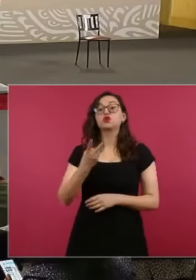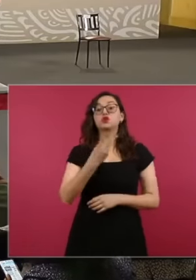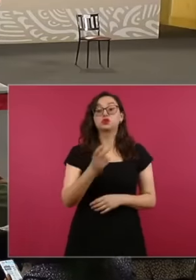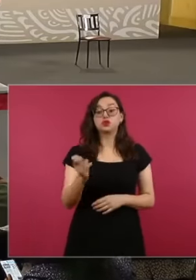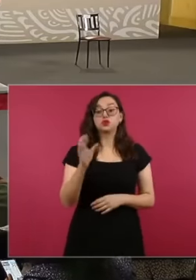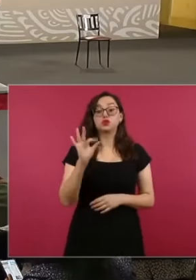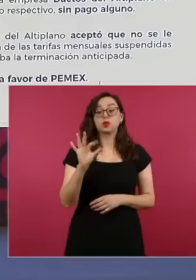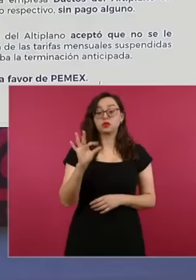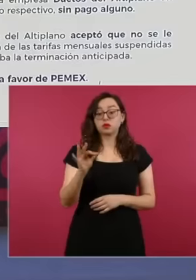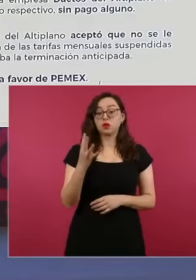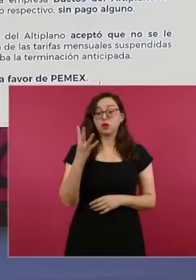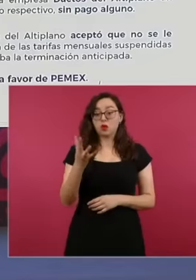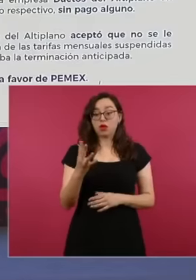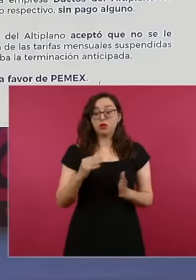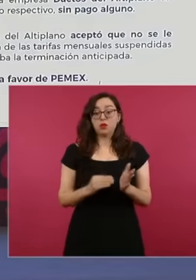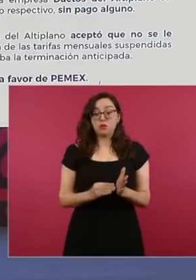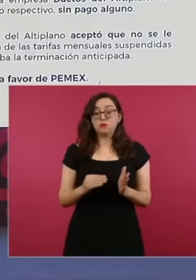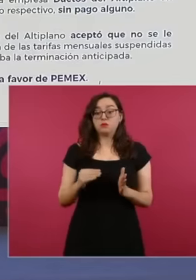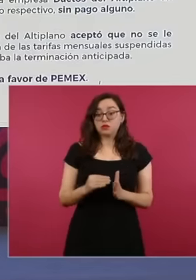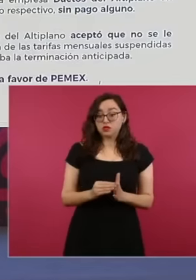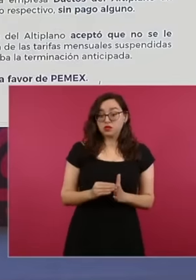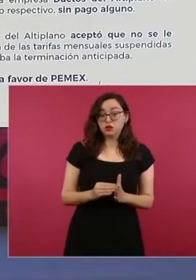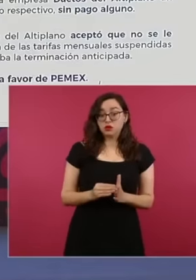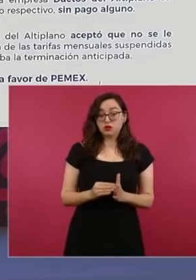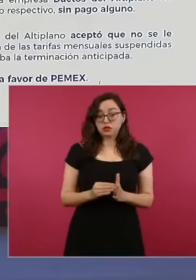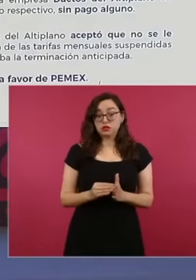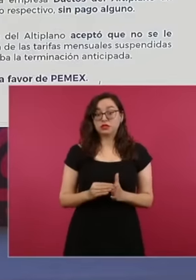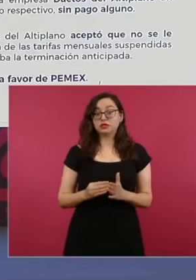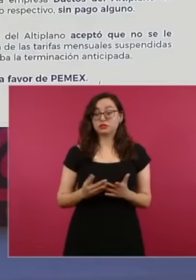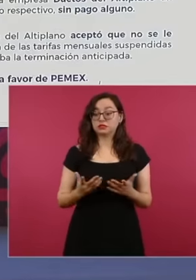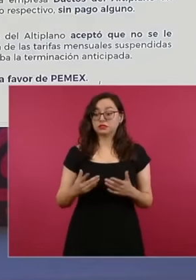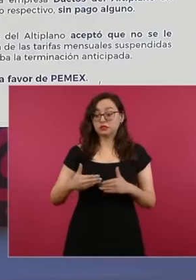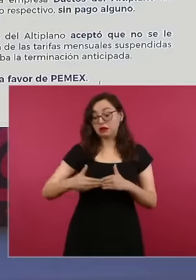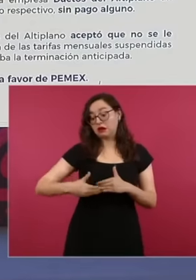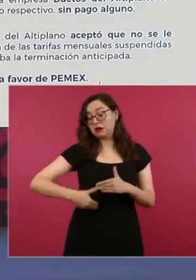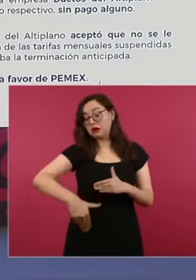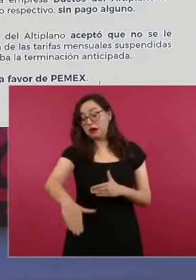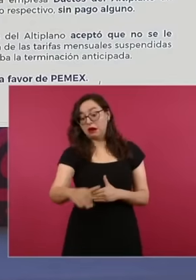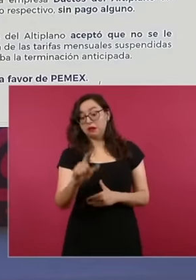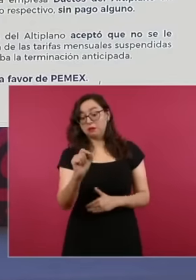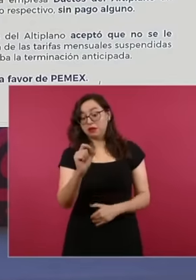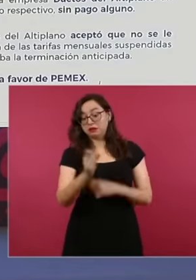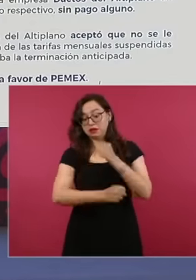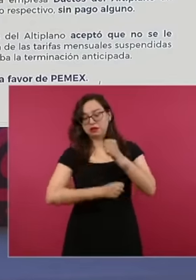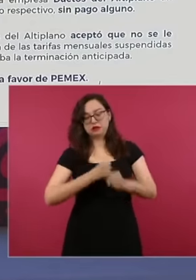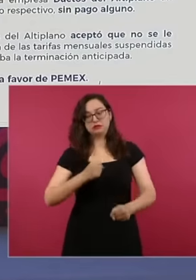million of what it was going to obtain in profit in the remaining years of the contract. contract, a total of almost 300 million dollars was achieved